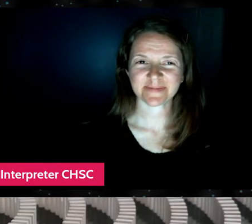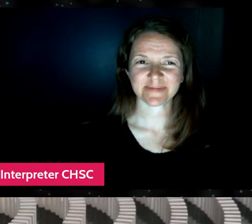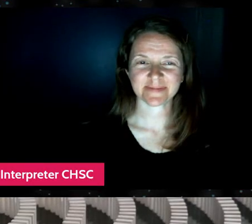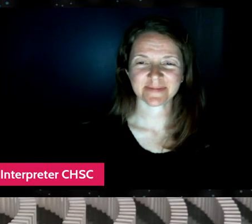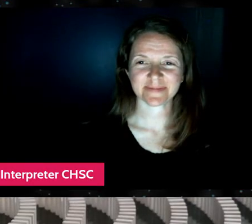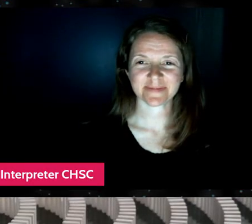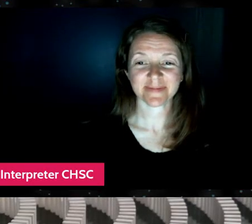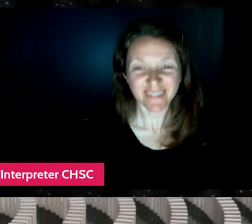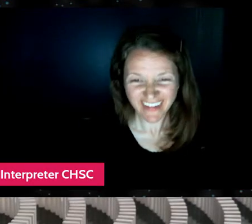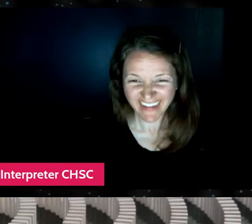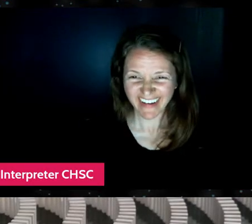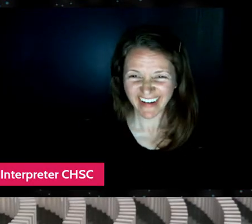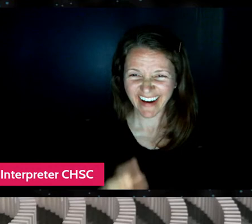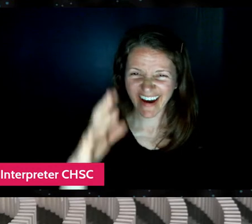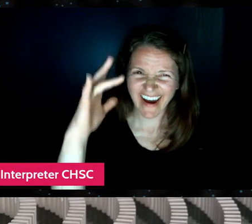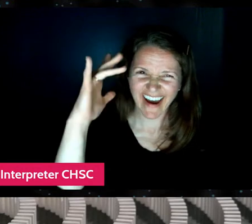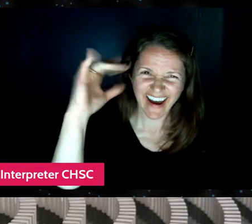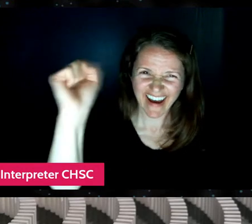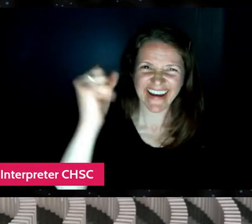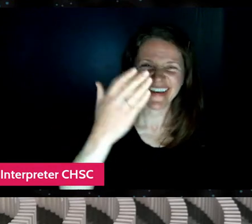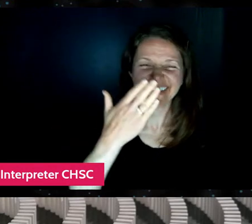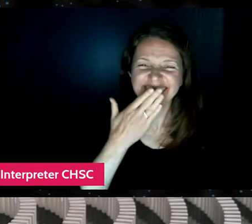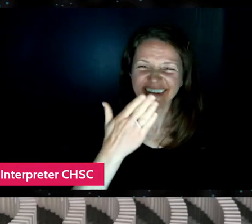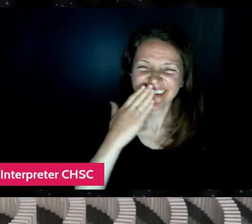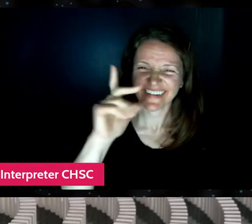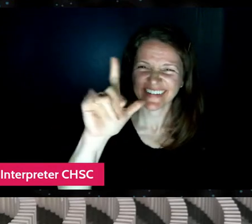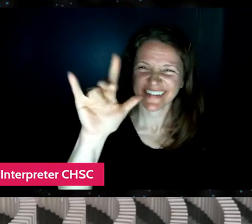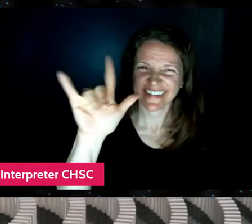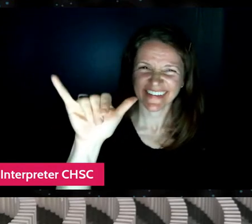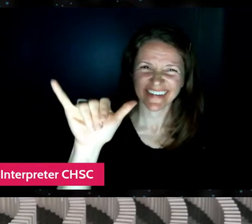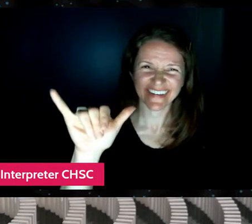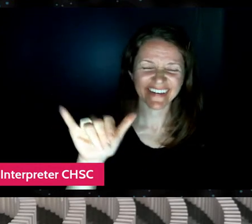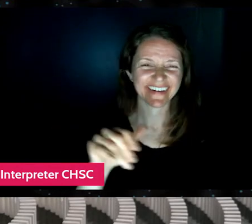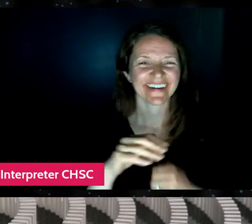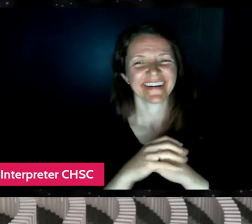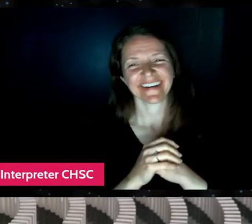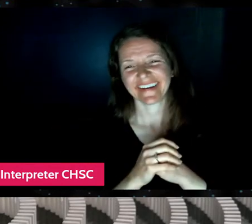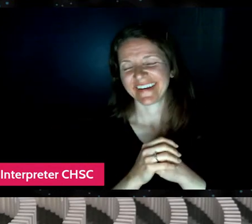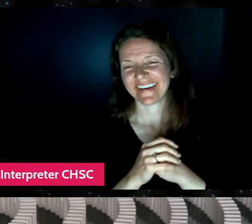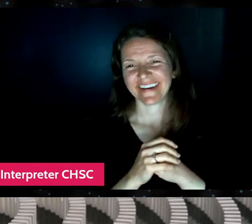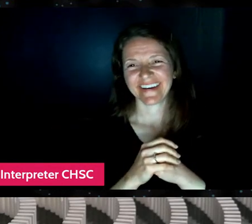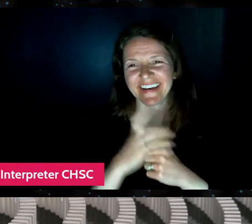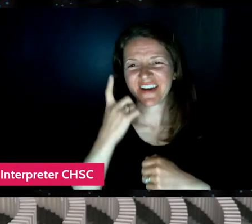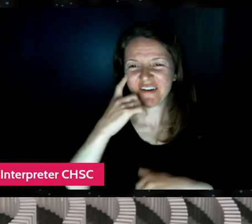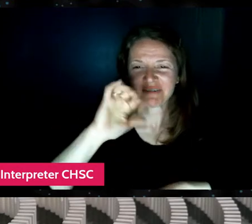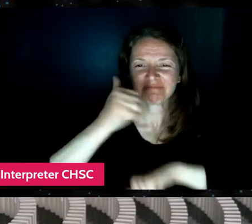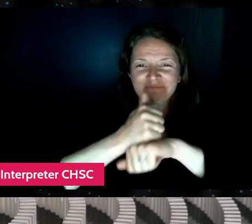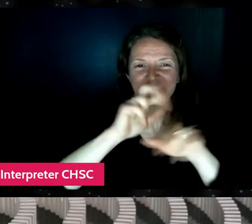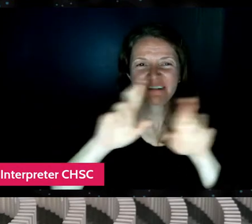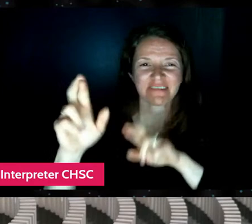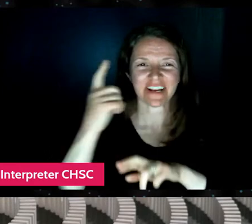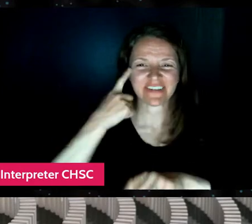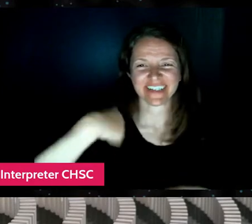That is awesome. Thank you, Lily, for getting that ready for us at the film festival.